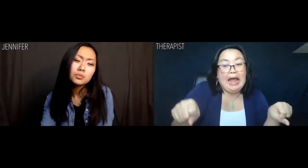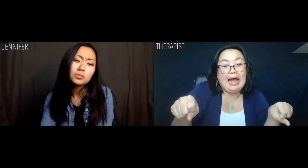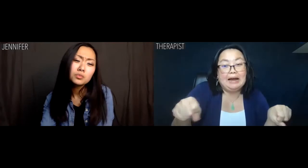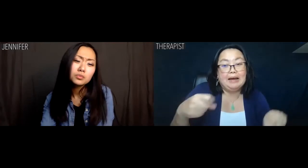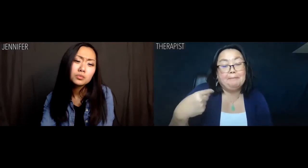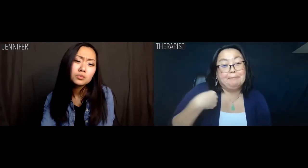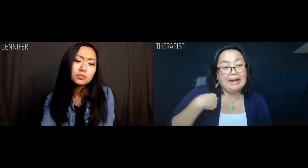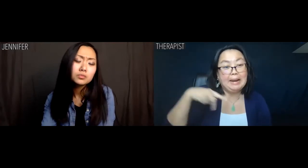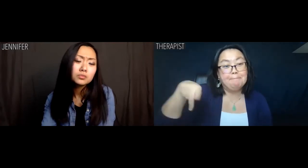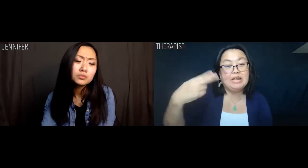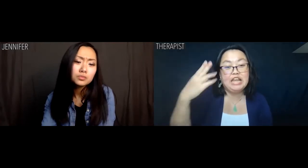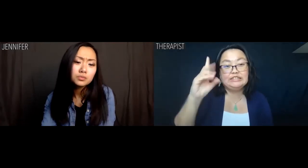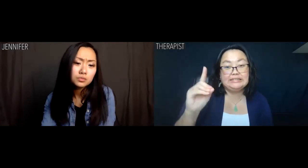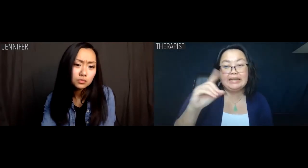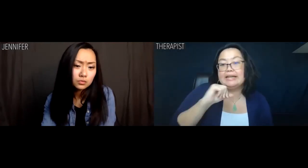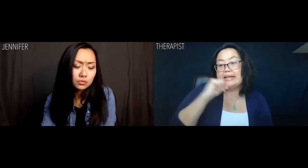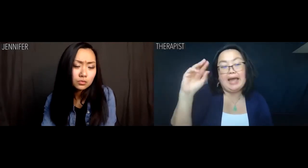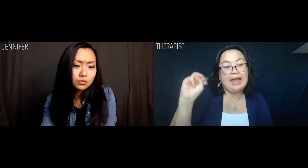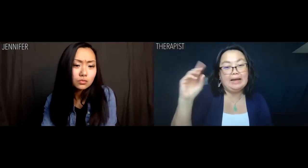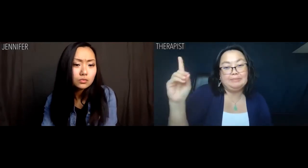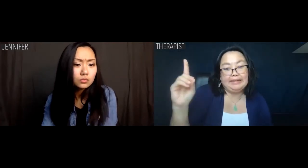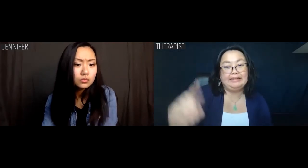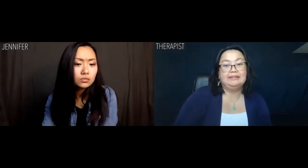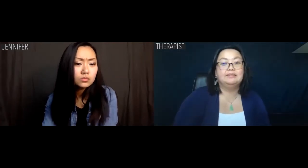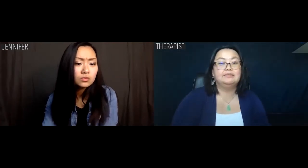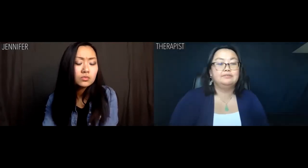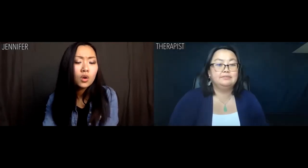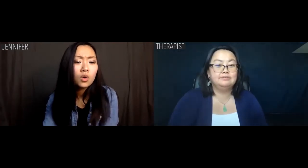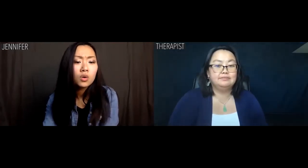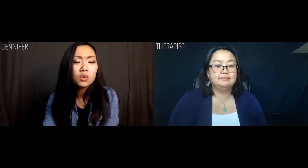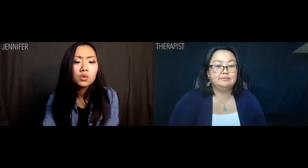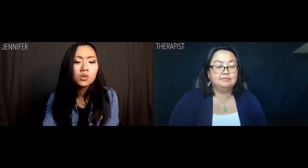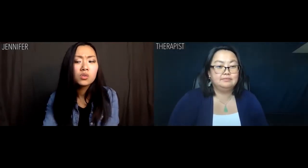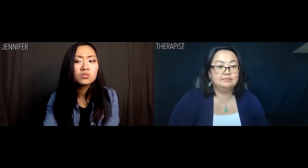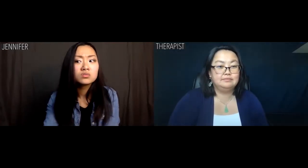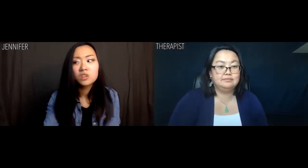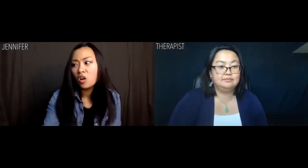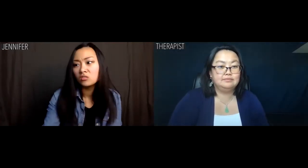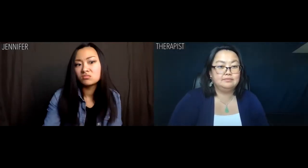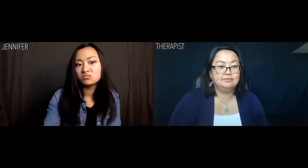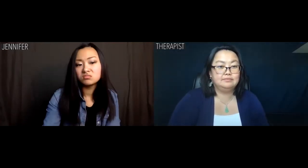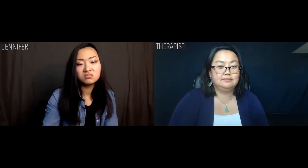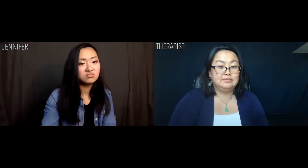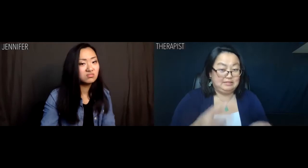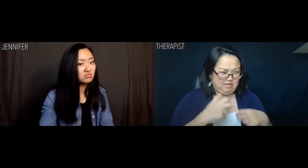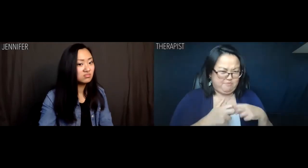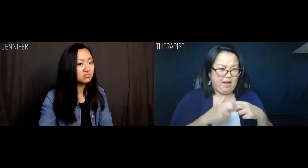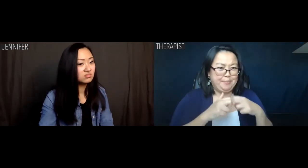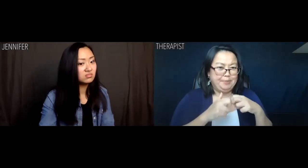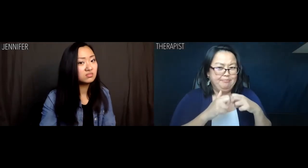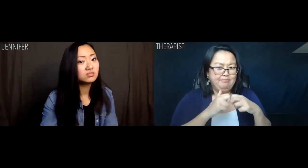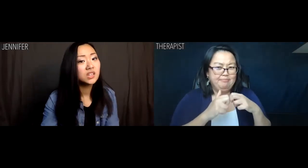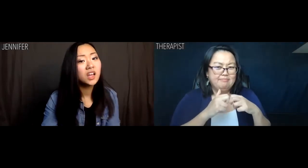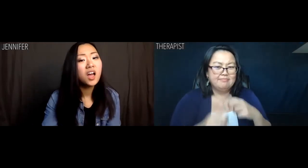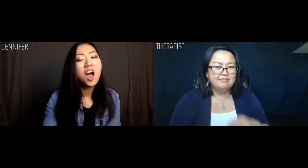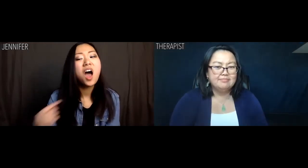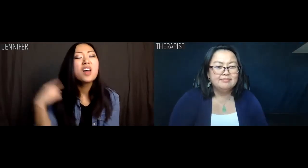I'm a Ph.D. and not an M.D.. Jennifer: Oh. ... Oh. Therapist: Is that going to be a problem?